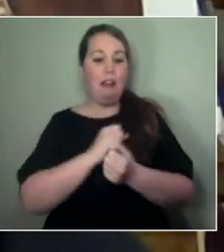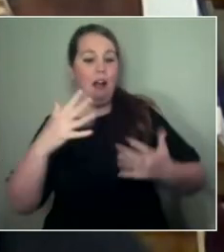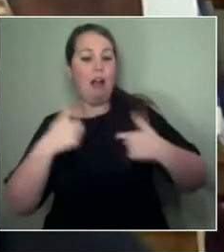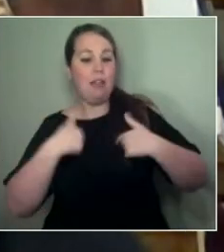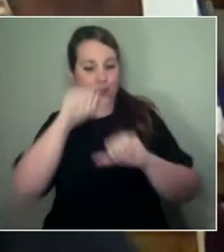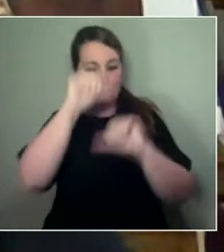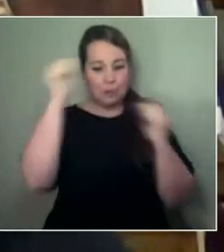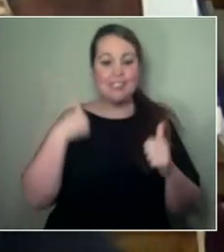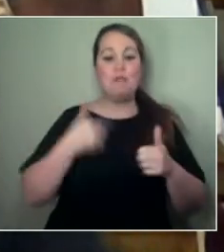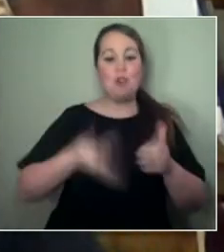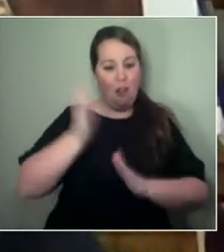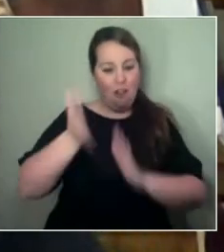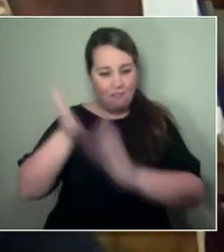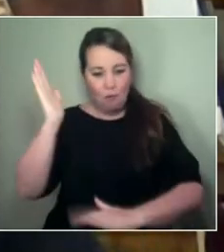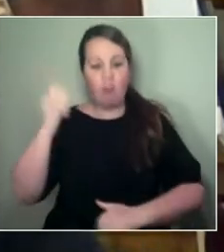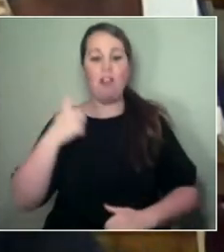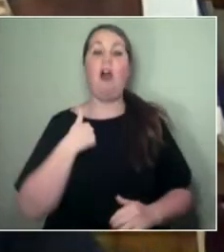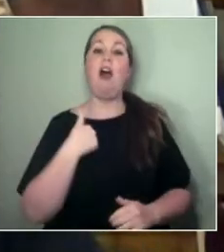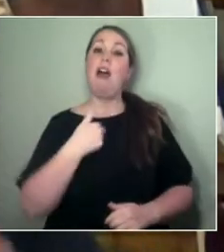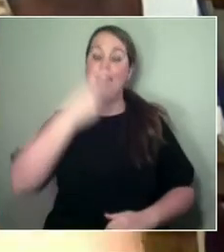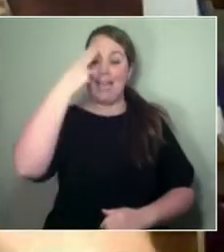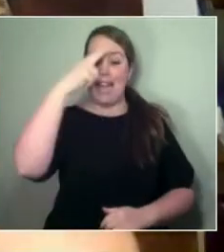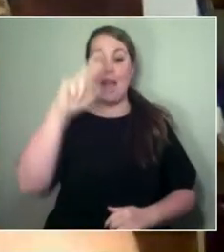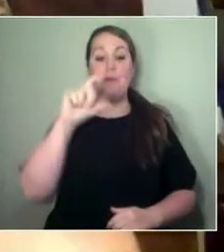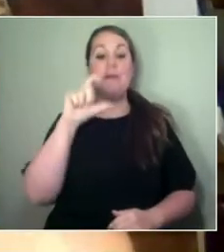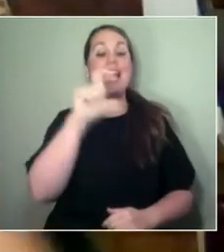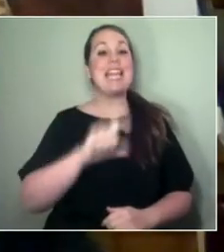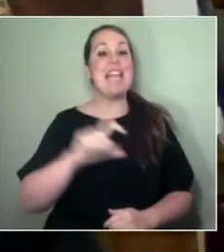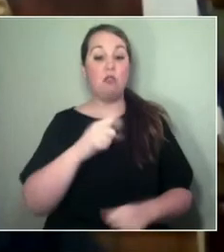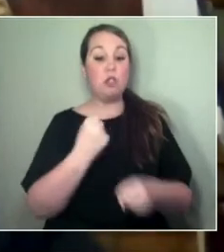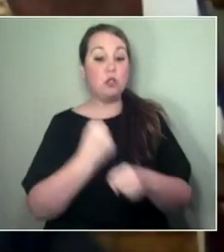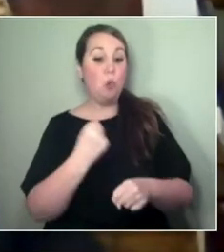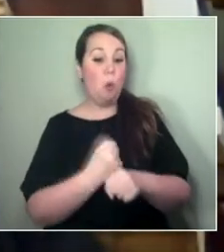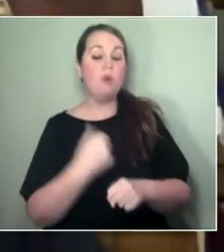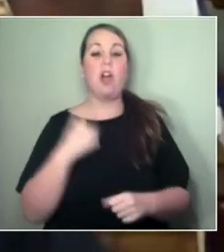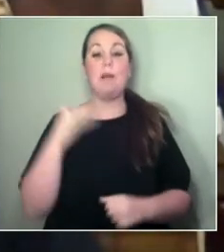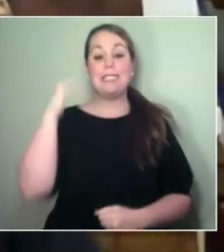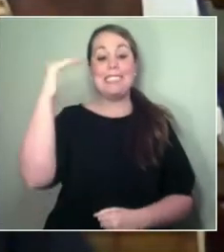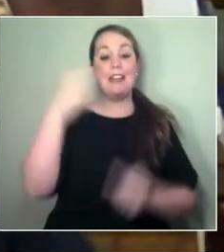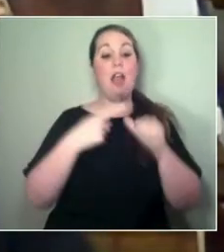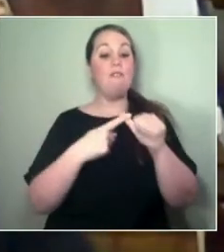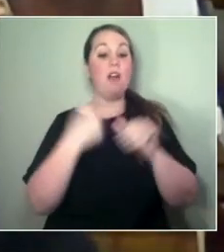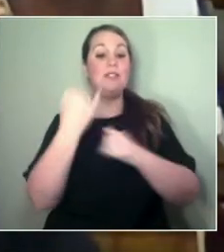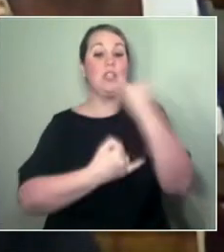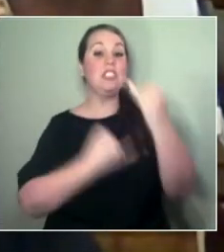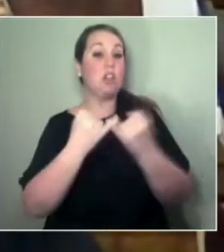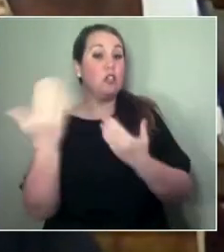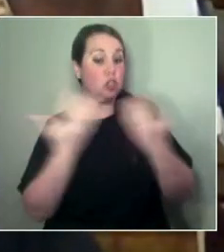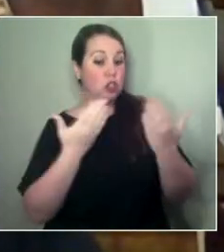A quick description of me — I have shoulder-length brown hair. I'm wearing a black polo-neck jumper